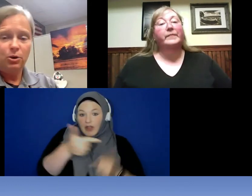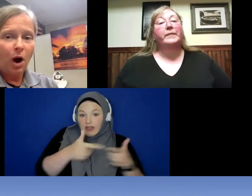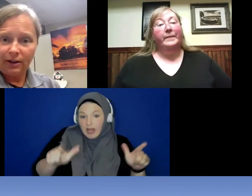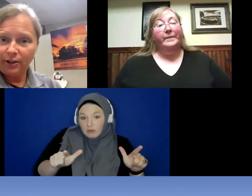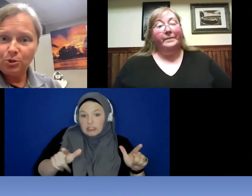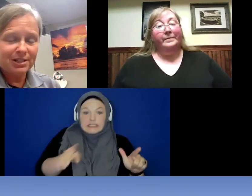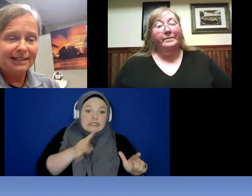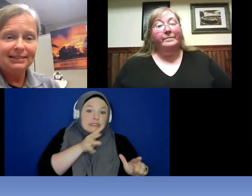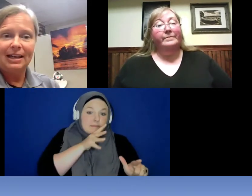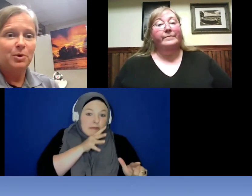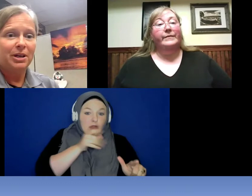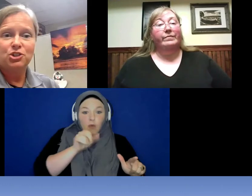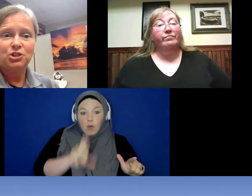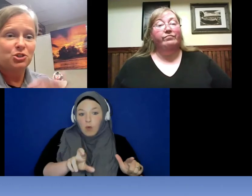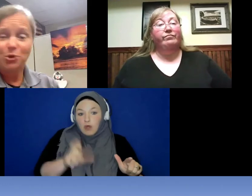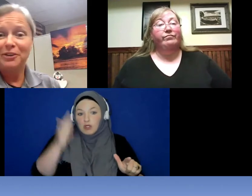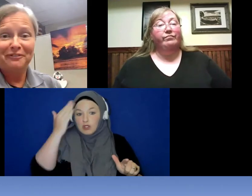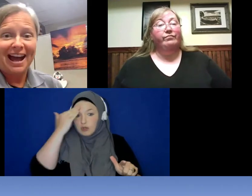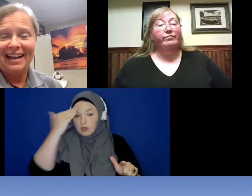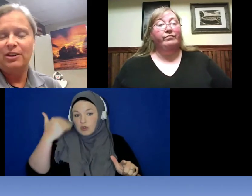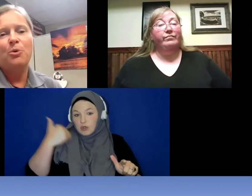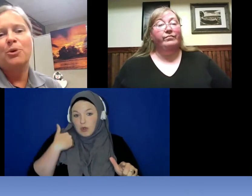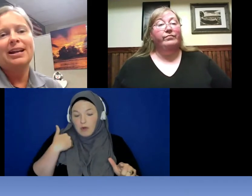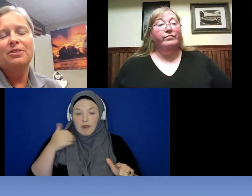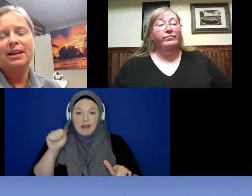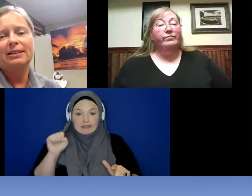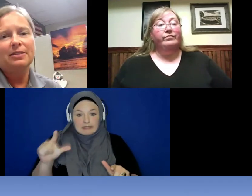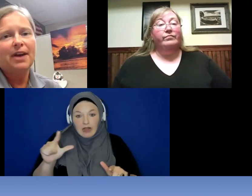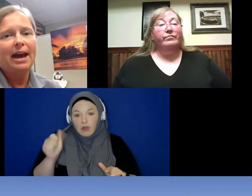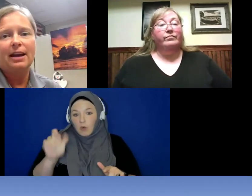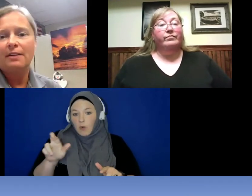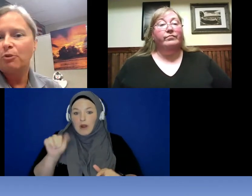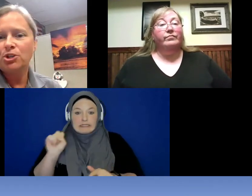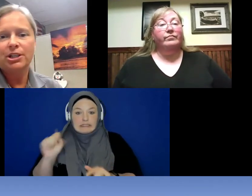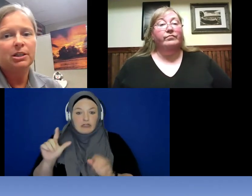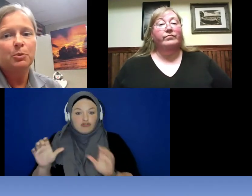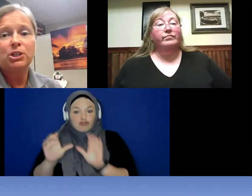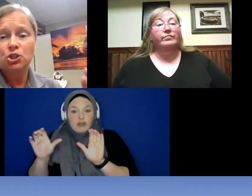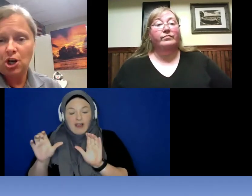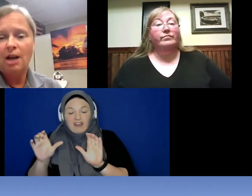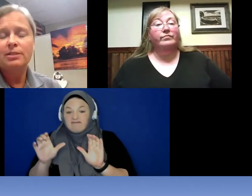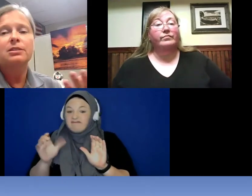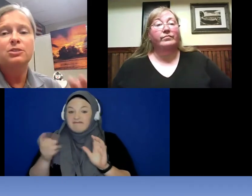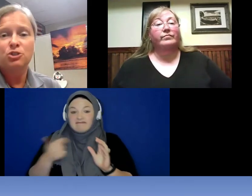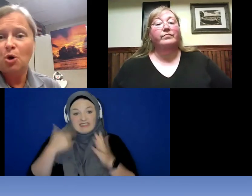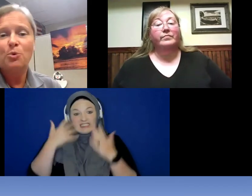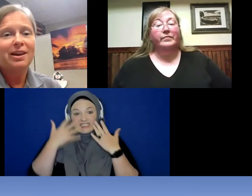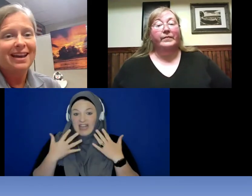know are you sign language certified or anything like that. Unfortunately, we just